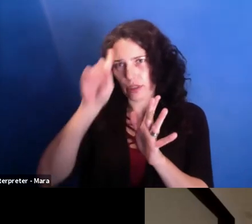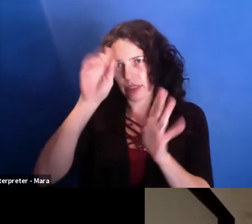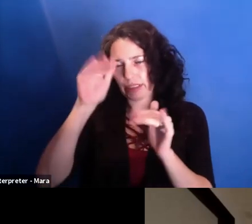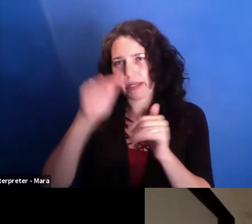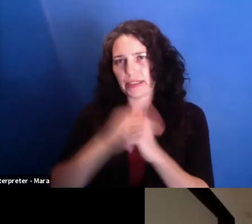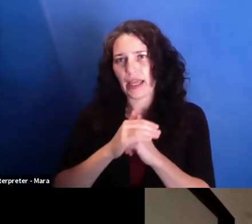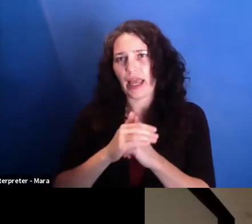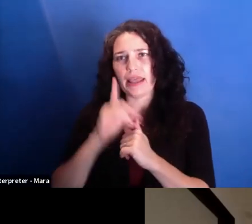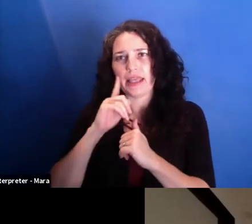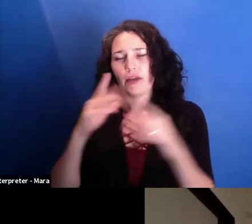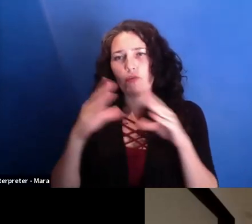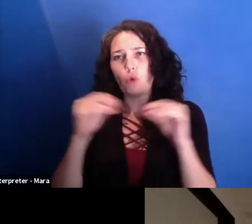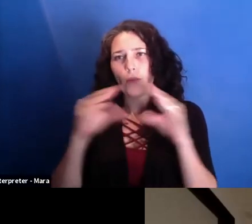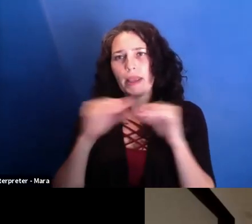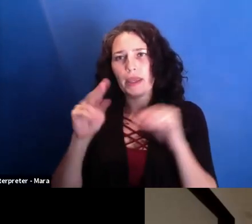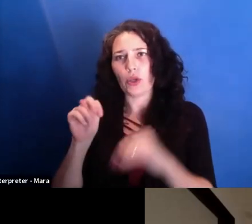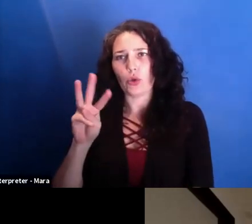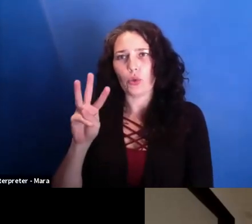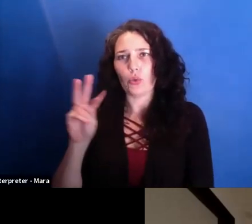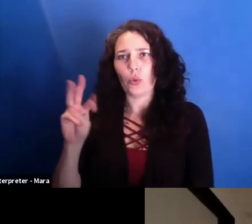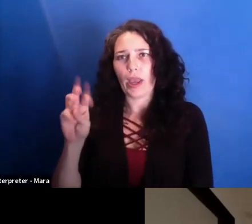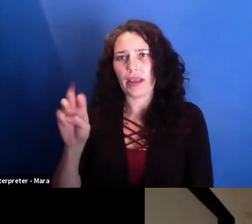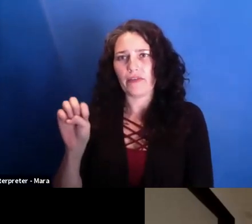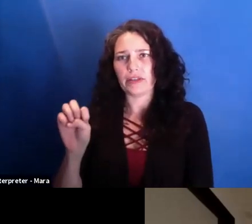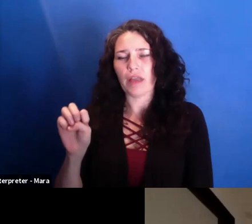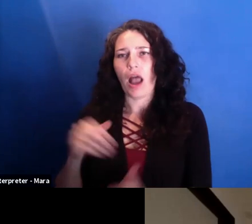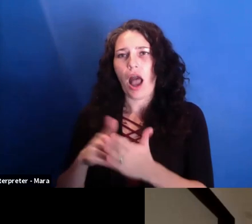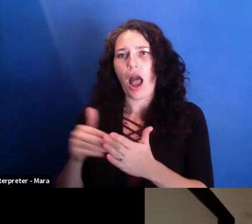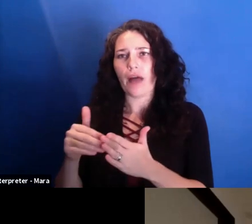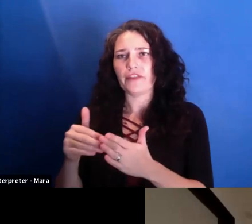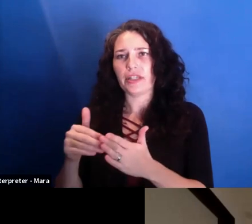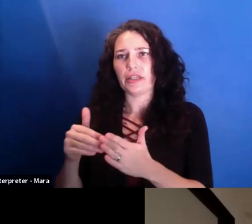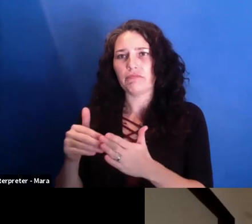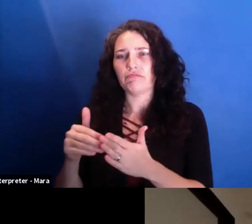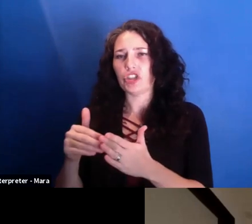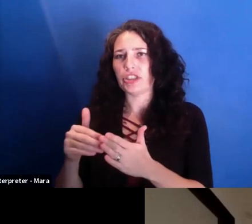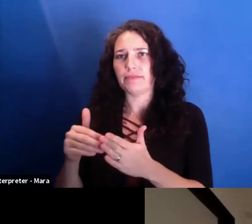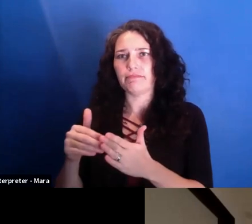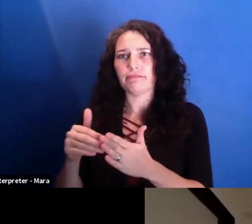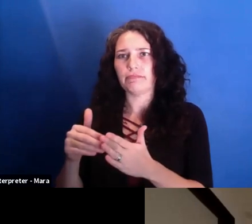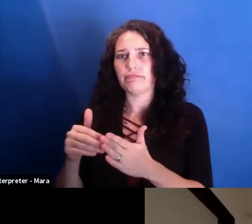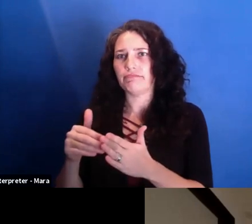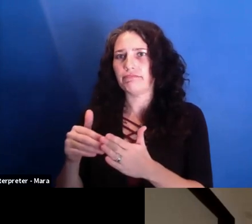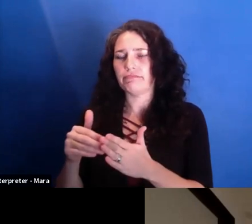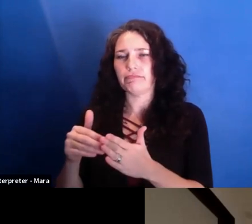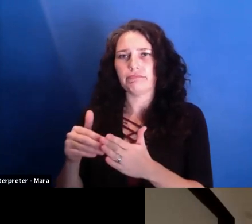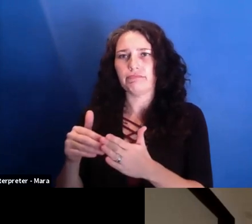They're often very stripped down and almost that they're very much about sort of subverting an audience expectation